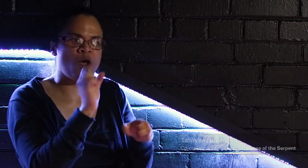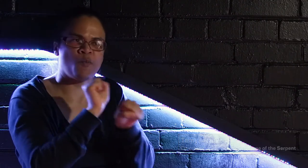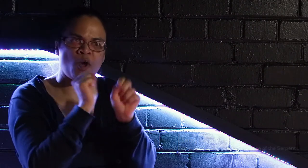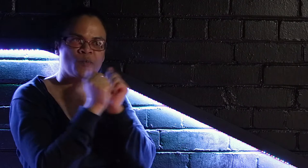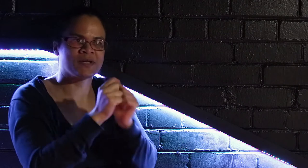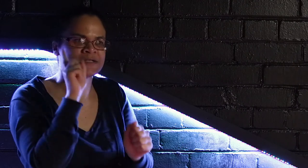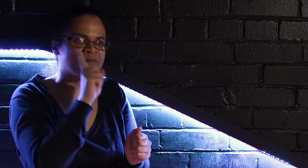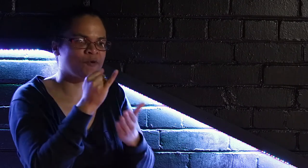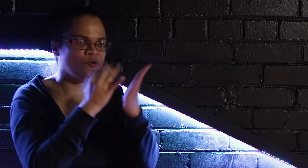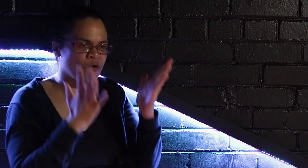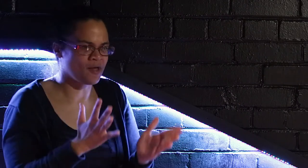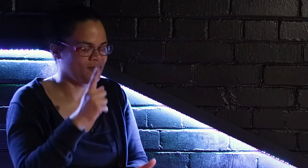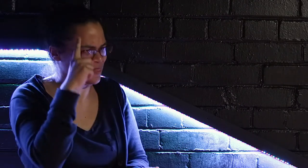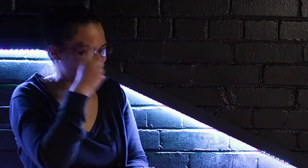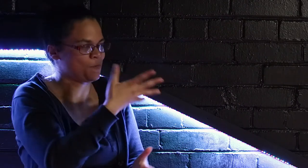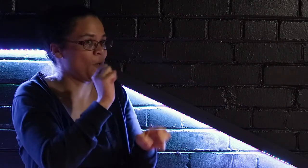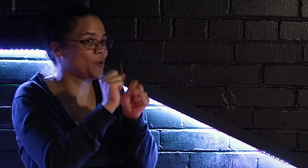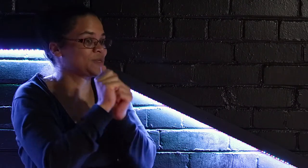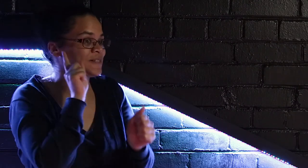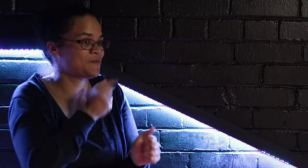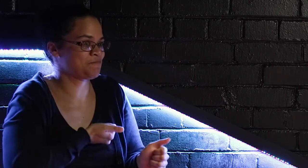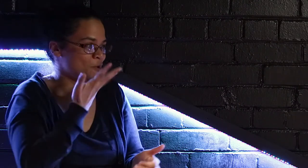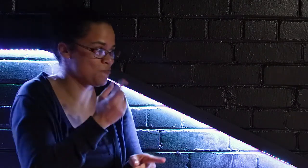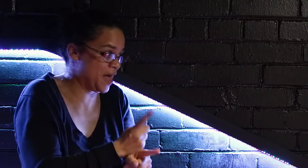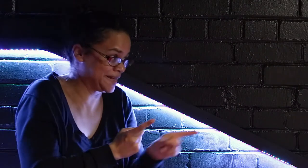DM wanted to work with a Deaf artist,